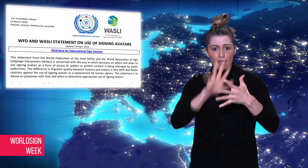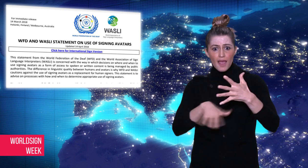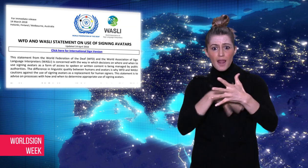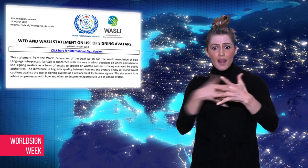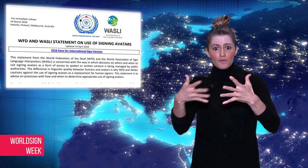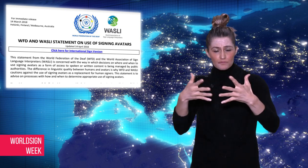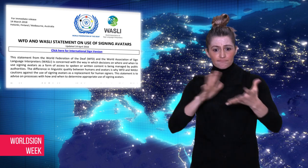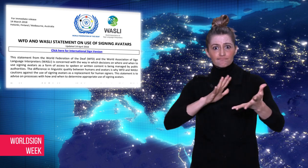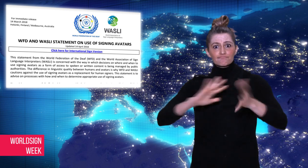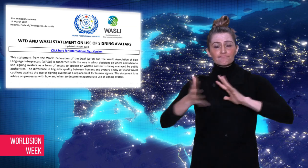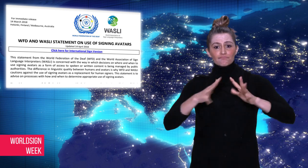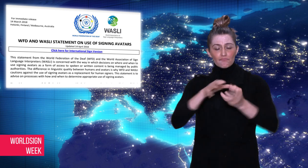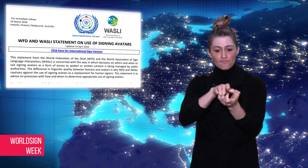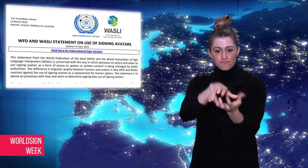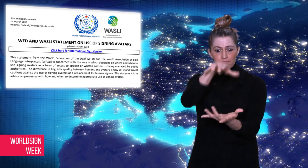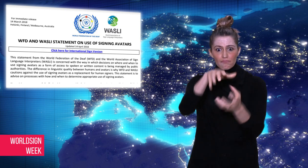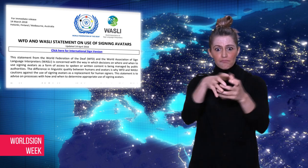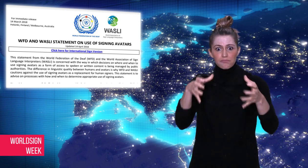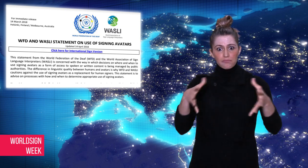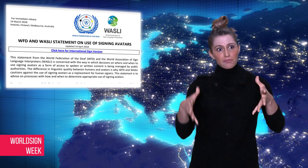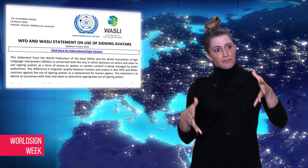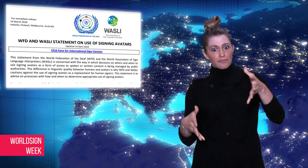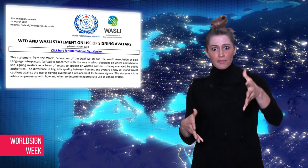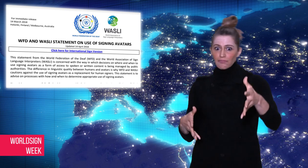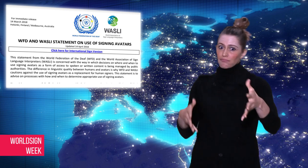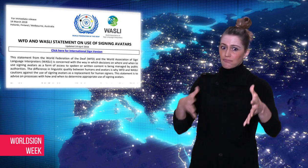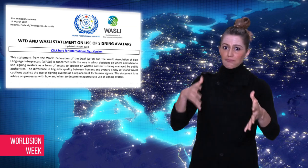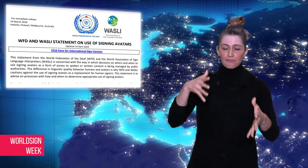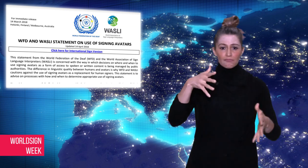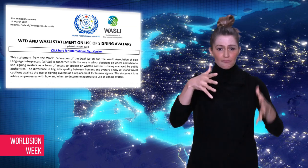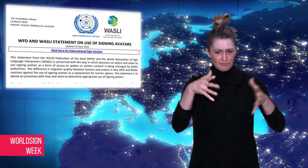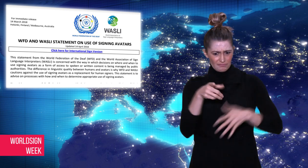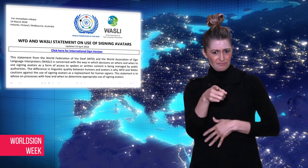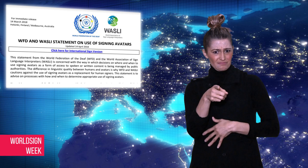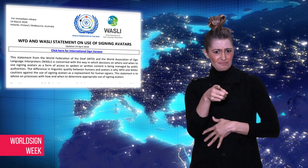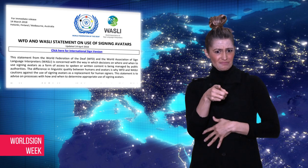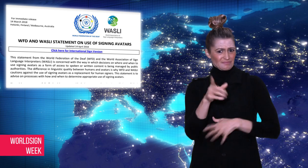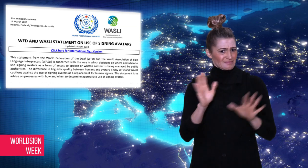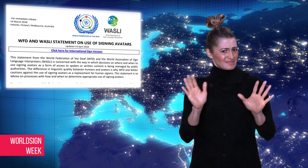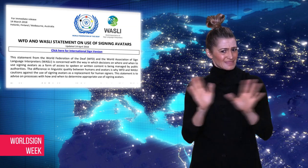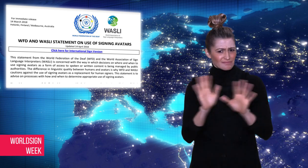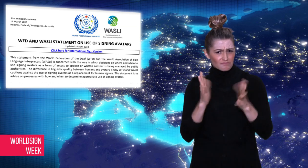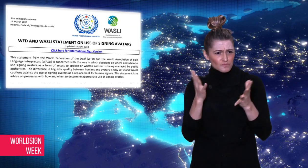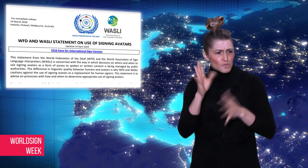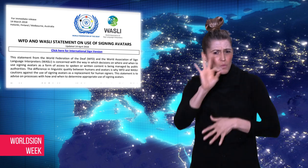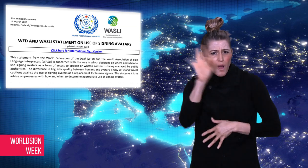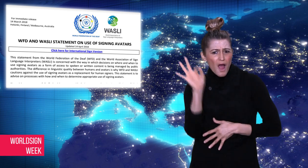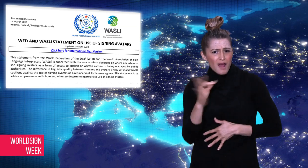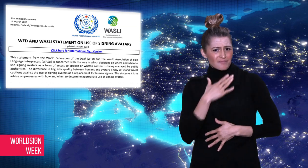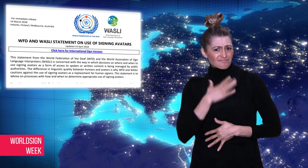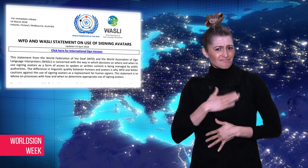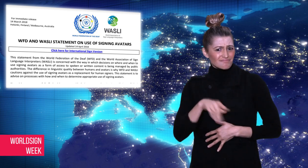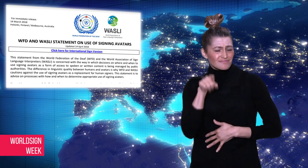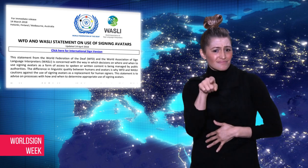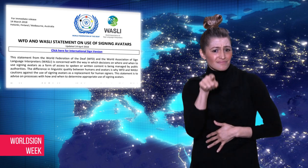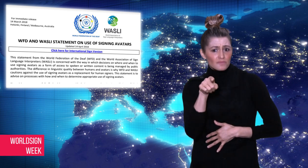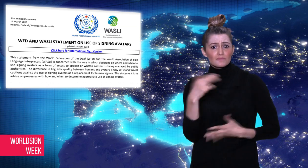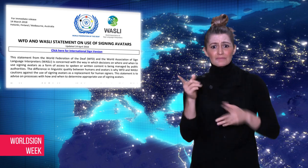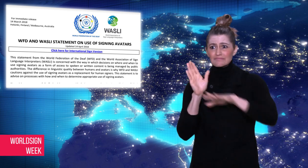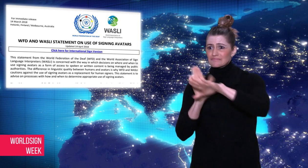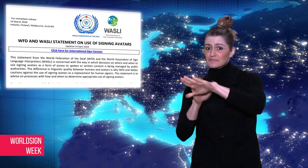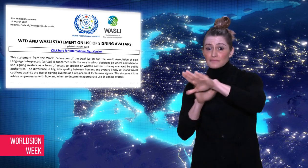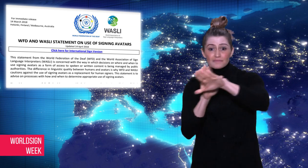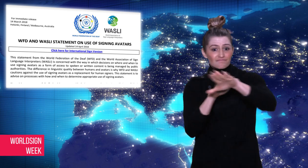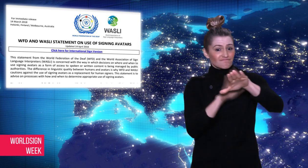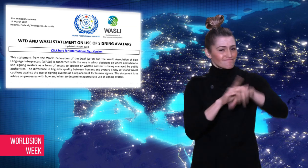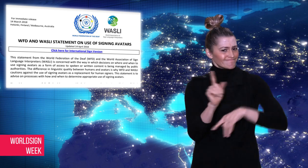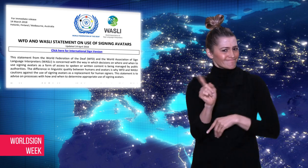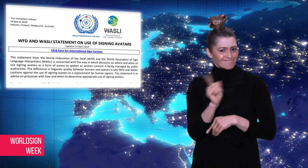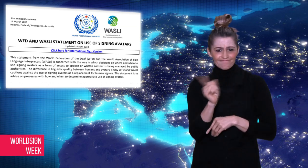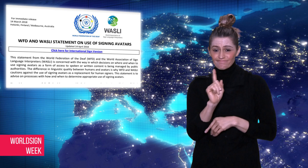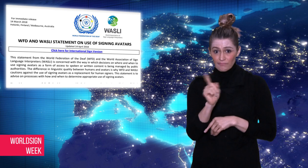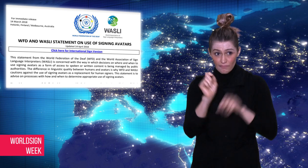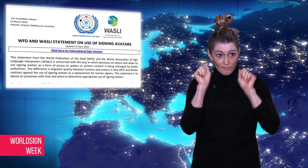statement expressing concern about the purpose